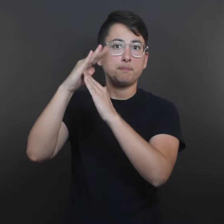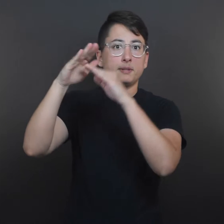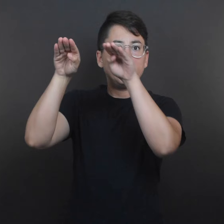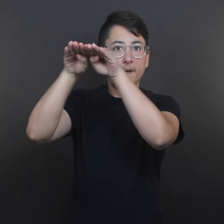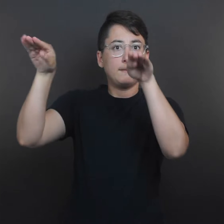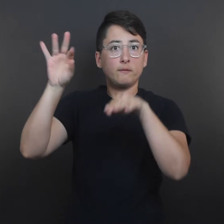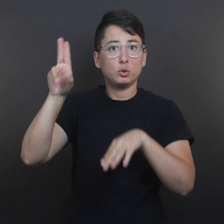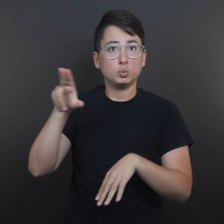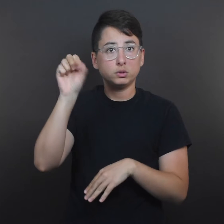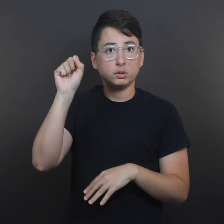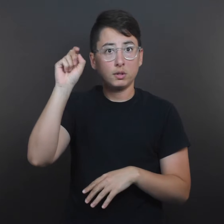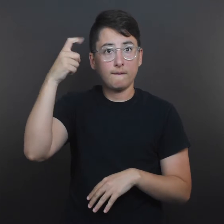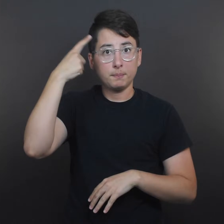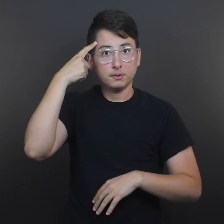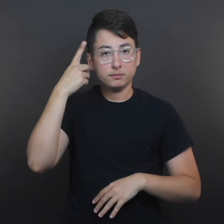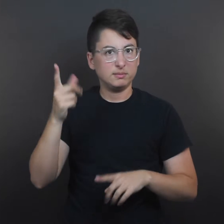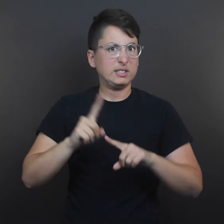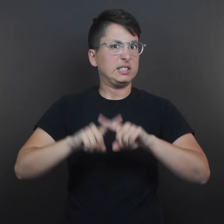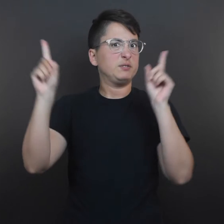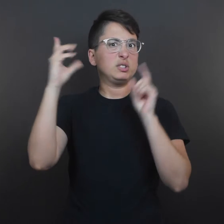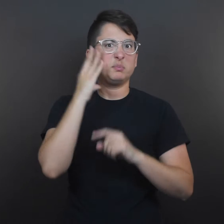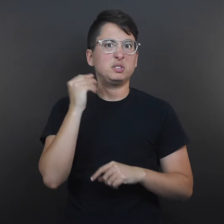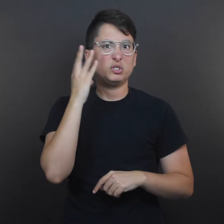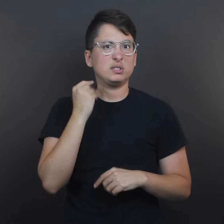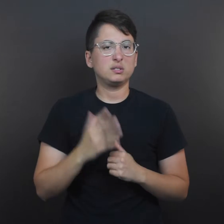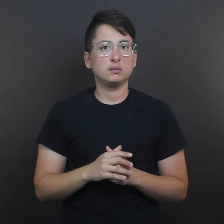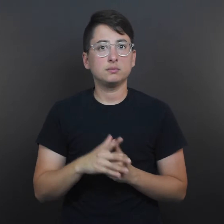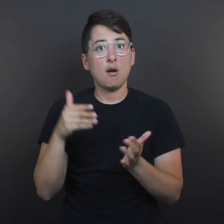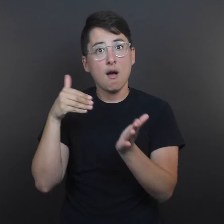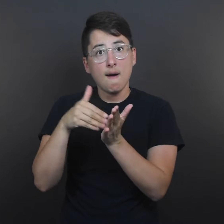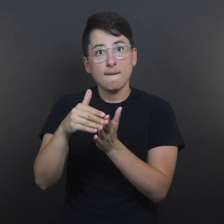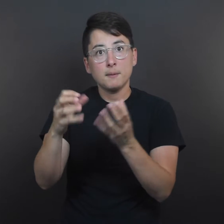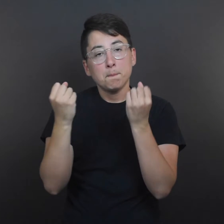But working among the top levels of the US government is a different experience,